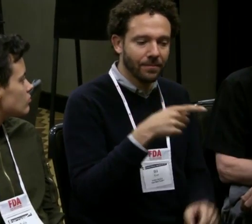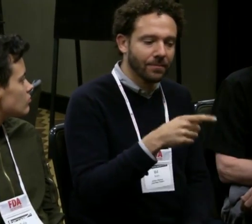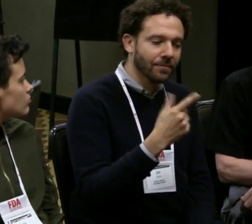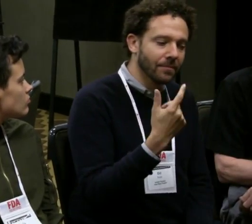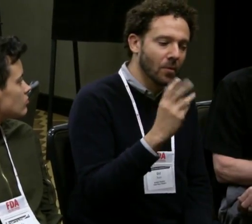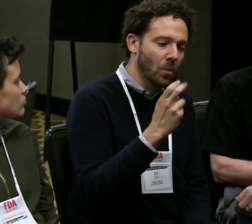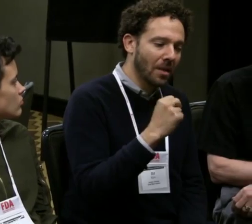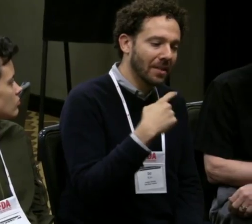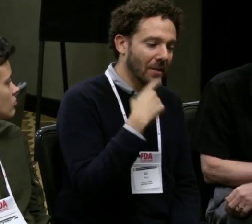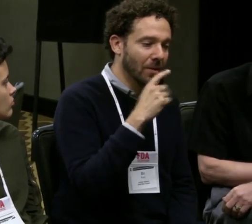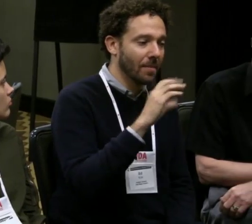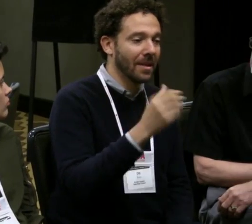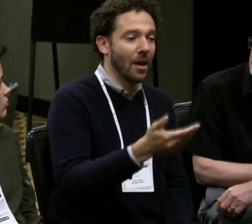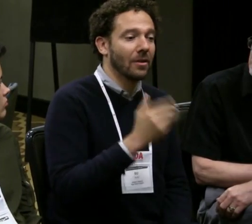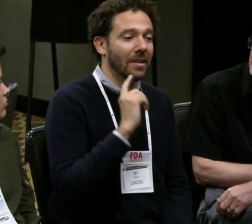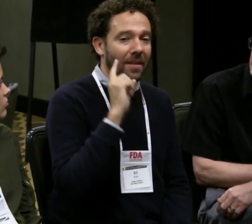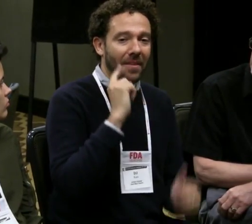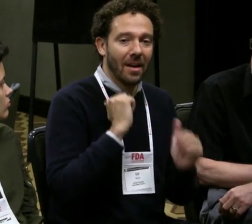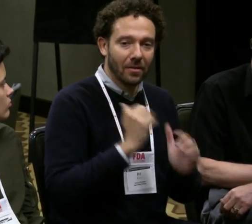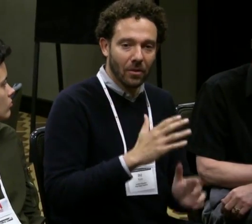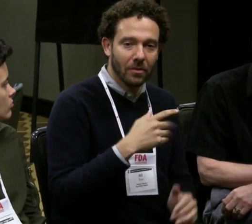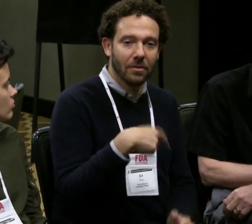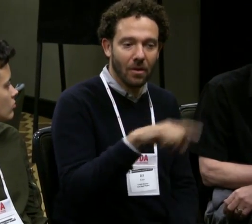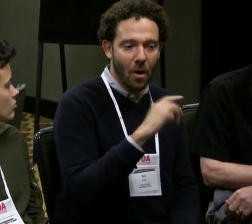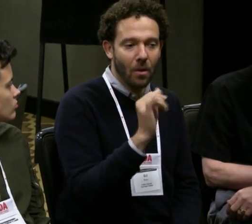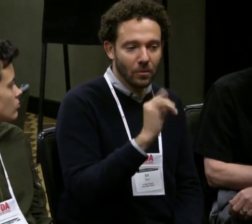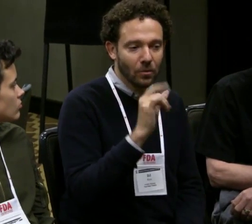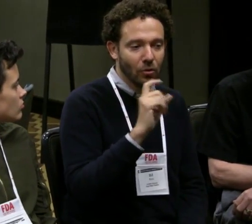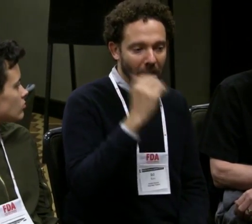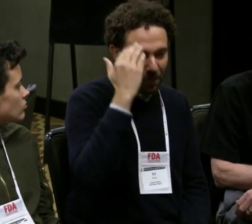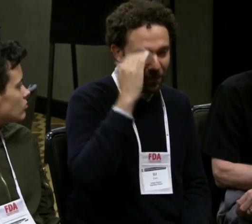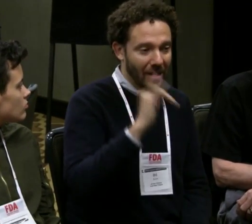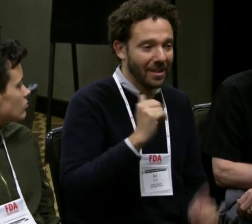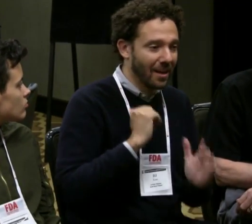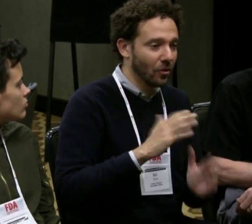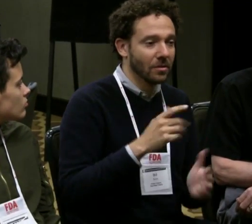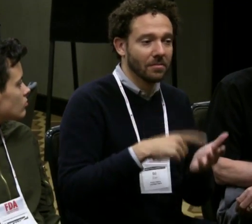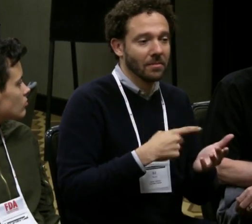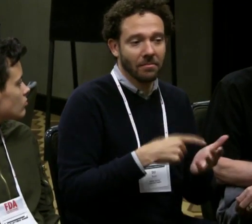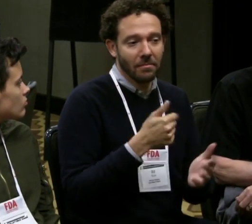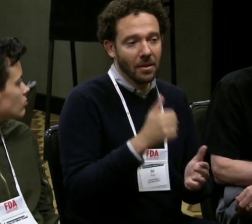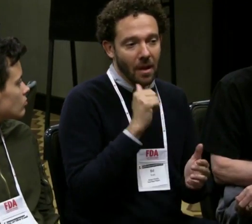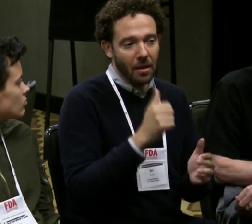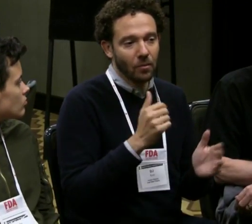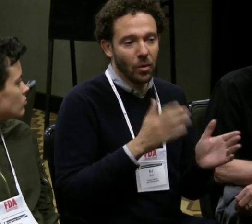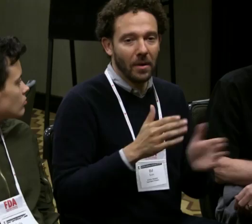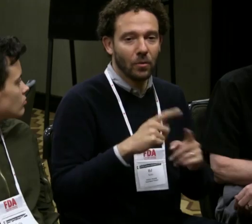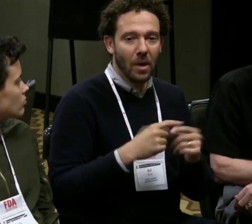(translator) Not from the perspective of Deaf West but from the perspective of a hearing company, if you're casting actors,